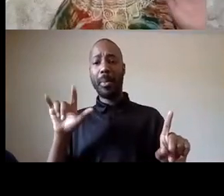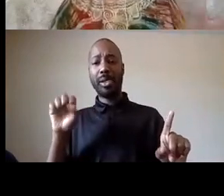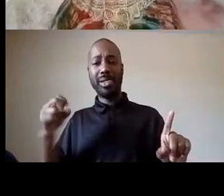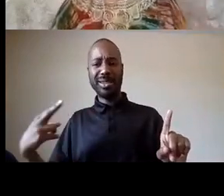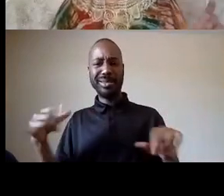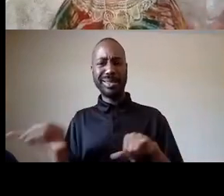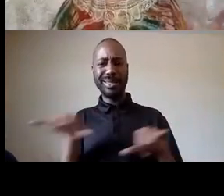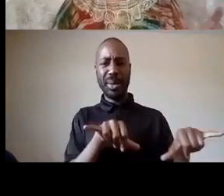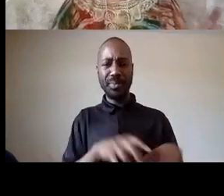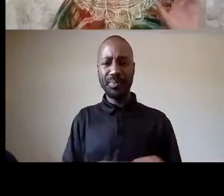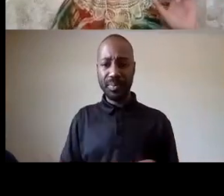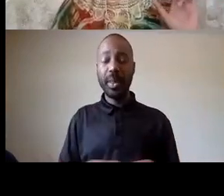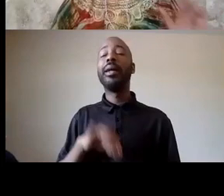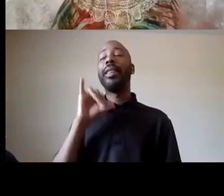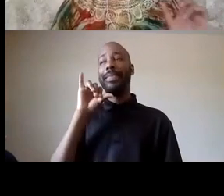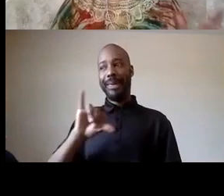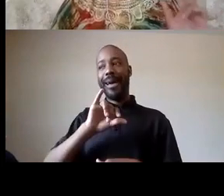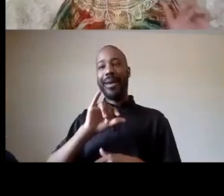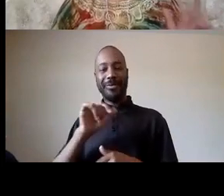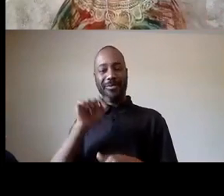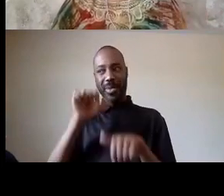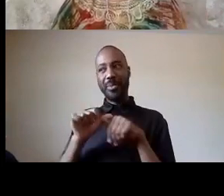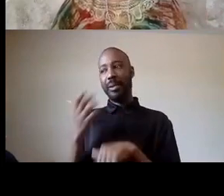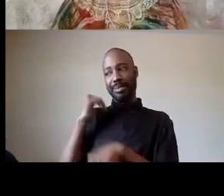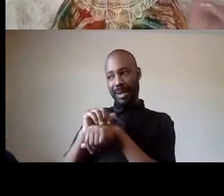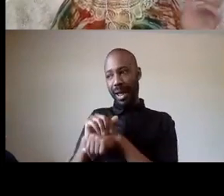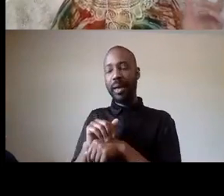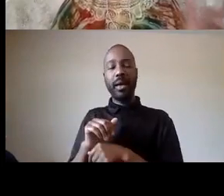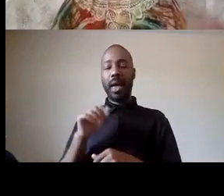question of the hour it's not the same thing but it exists